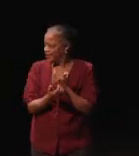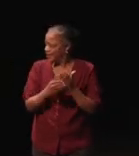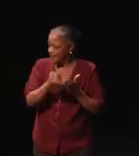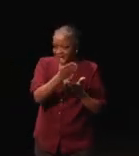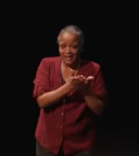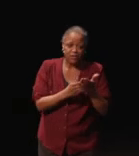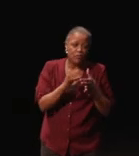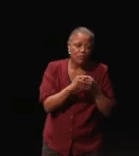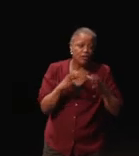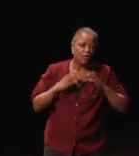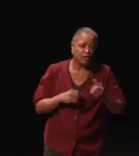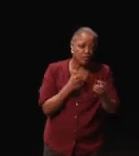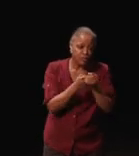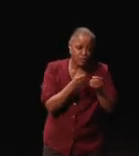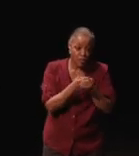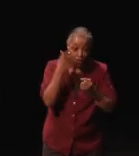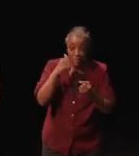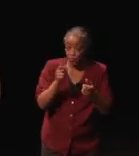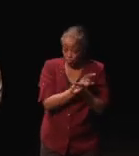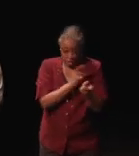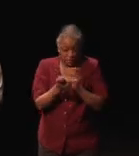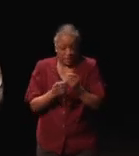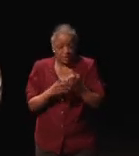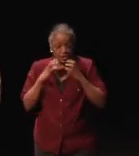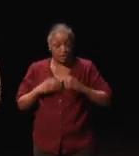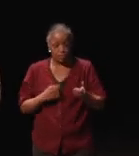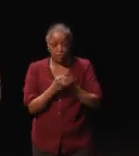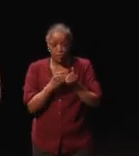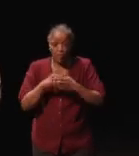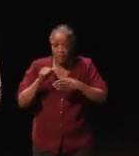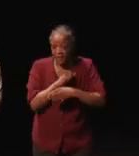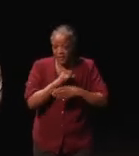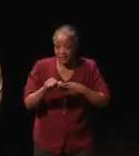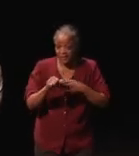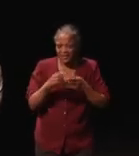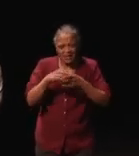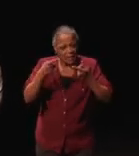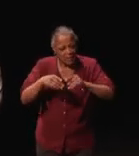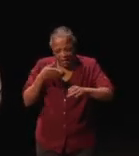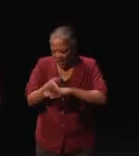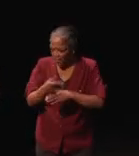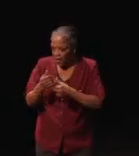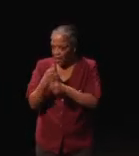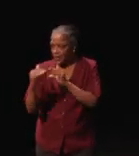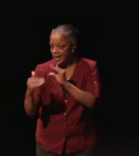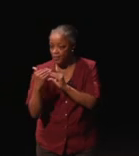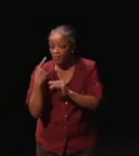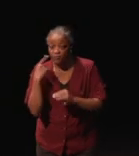customer support because we did actually change our customer support practices. This happened after I got an email from someone saying,